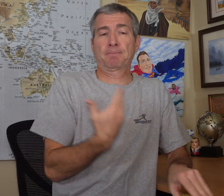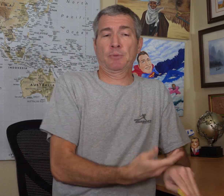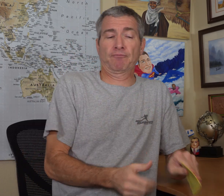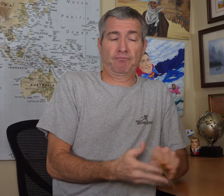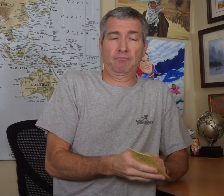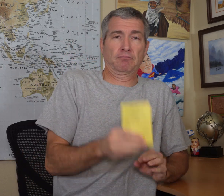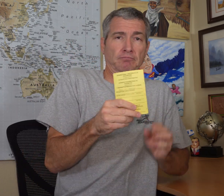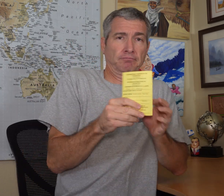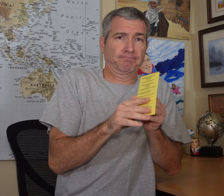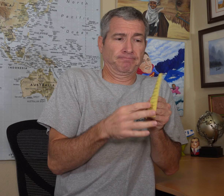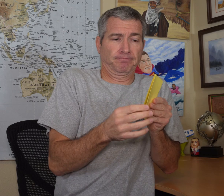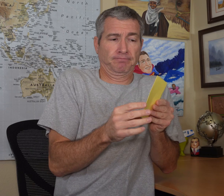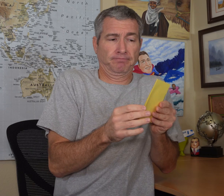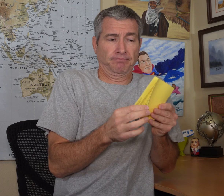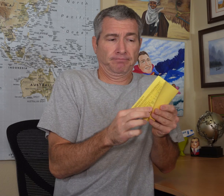I show them the proof of the paper.